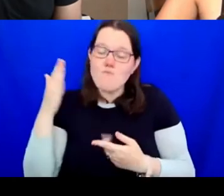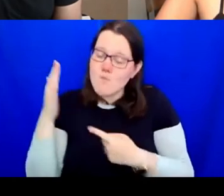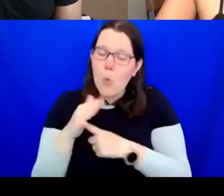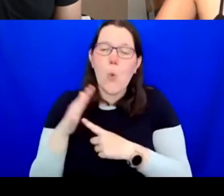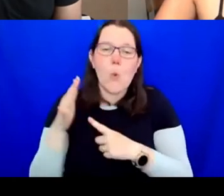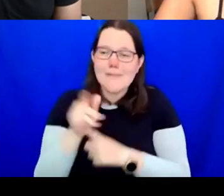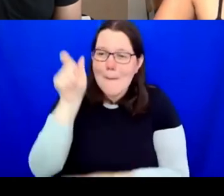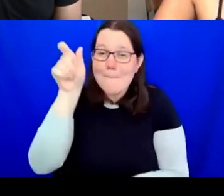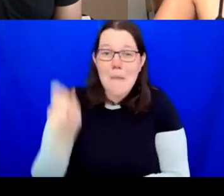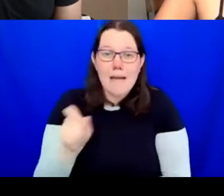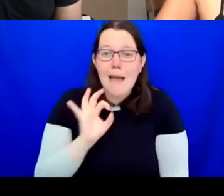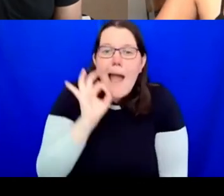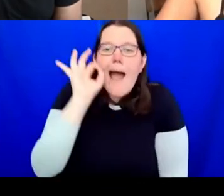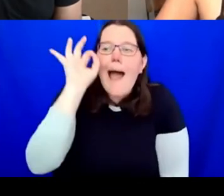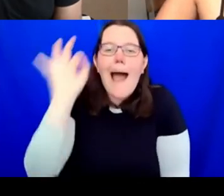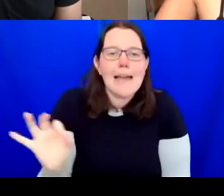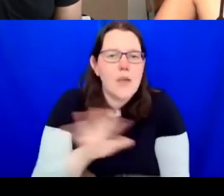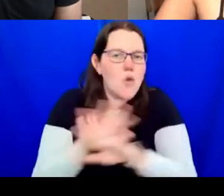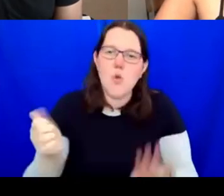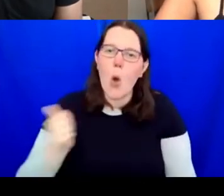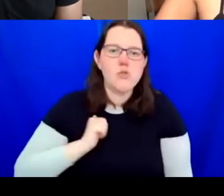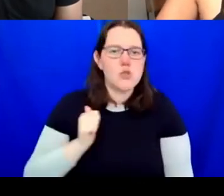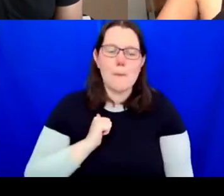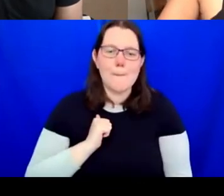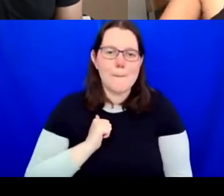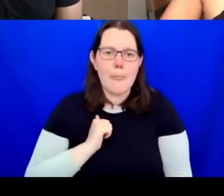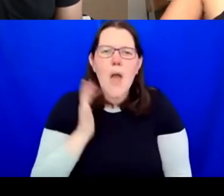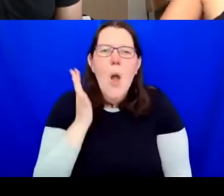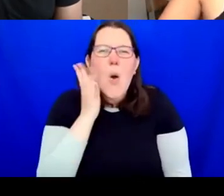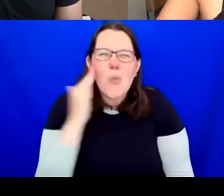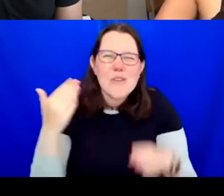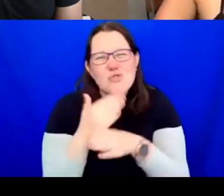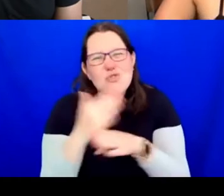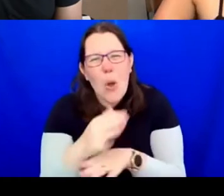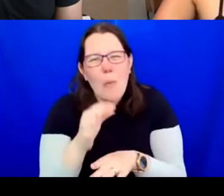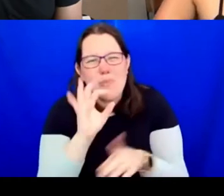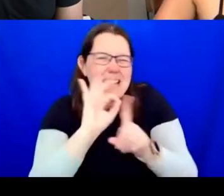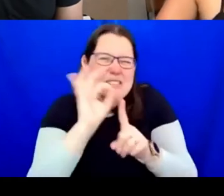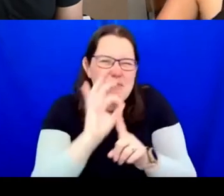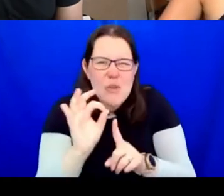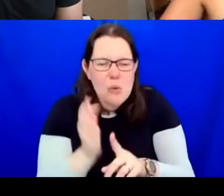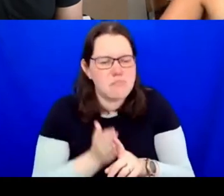When you go for a job interview, no one ever asks you what you would need, what would make you feel